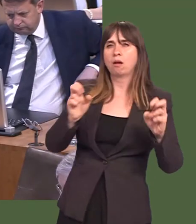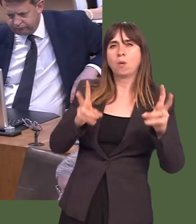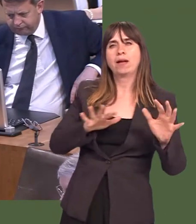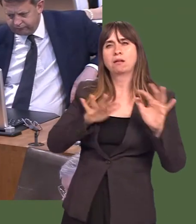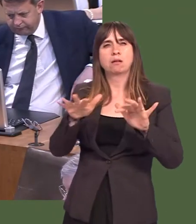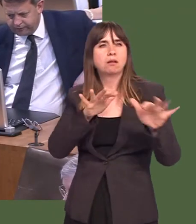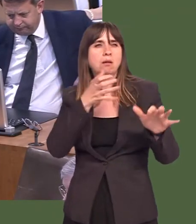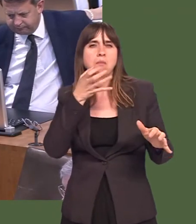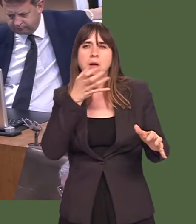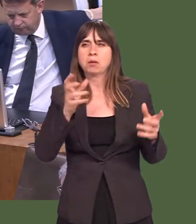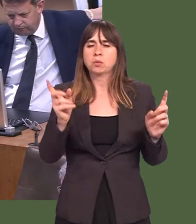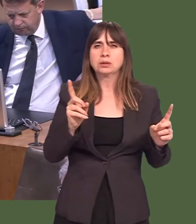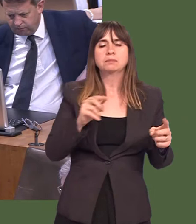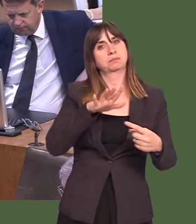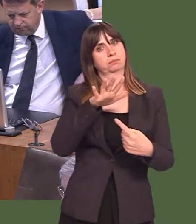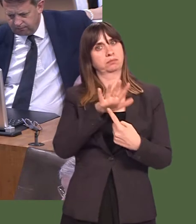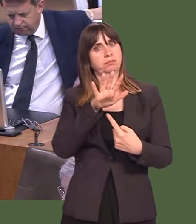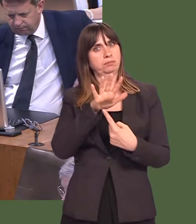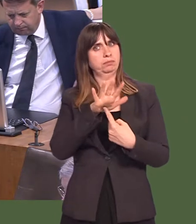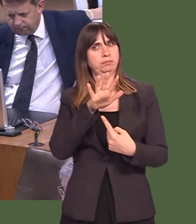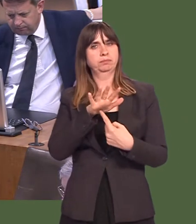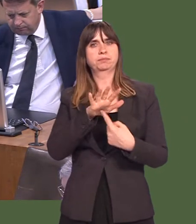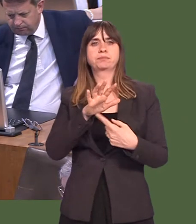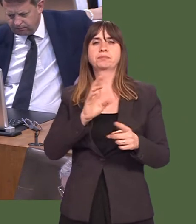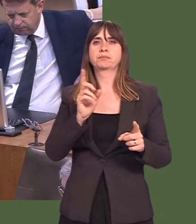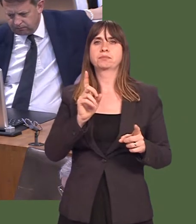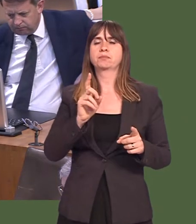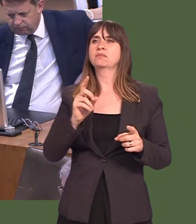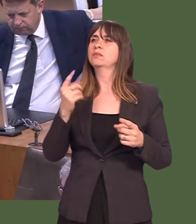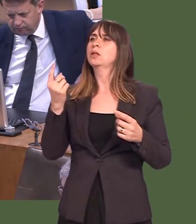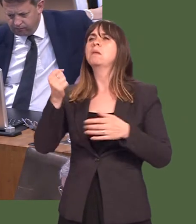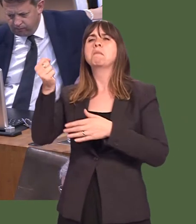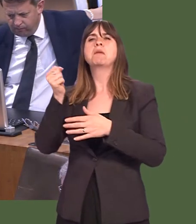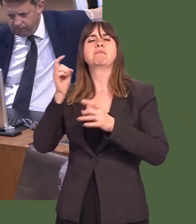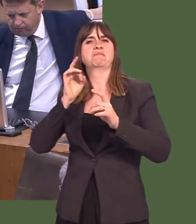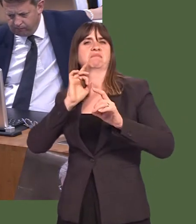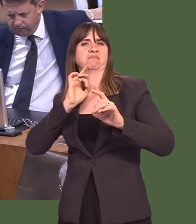Whatís hugely important is to be able to work with the market-leading pubsóthere are